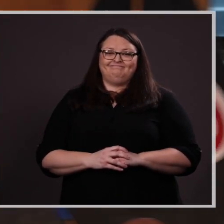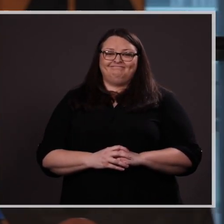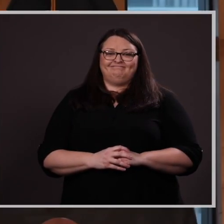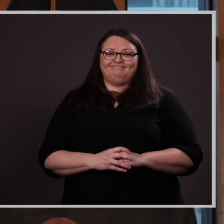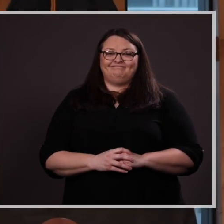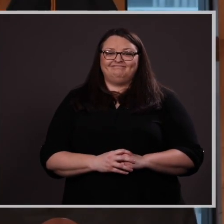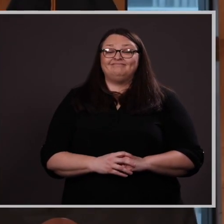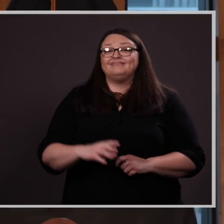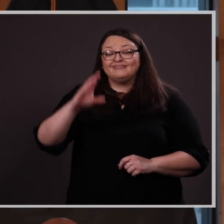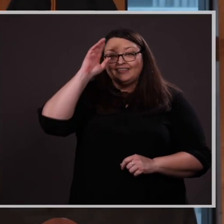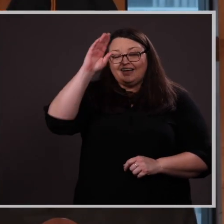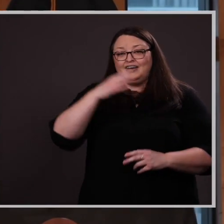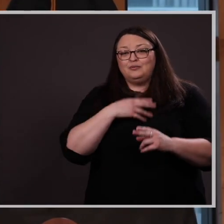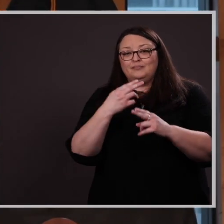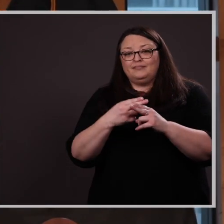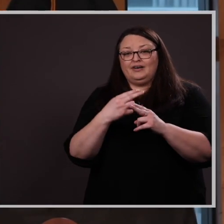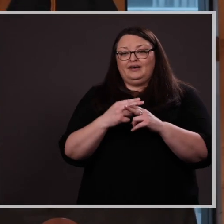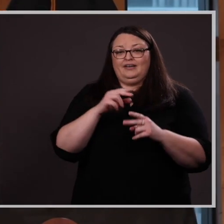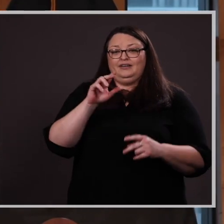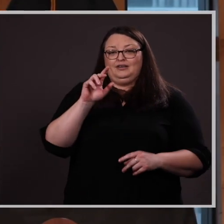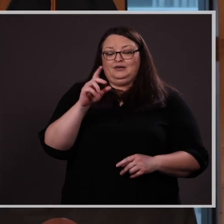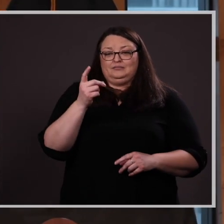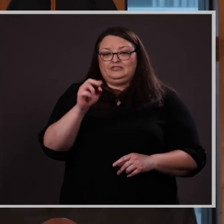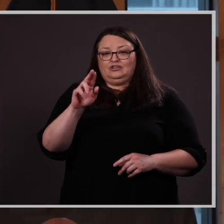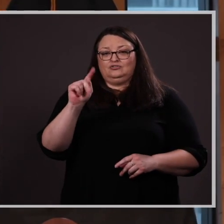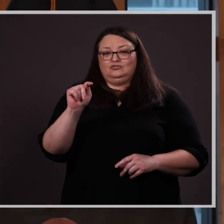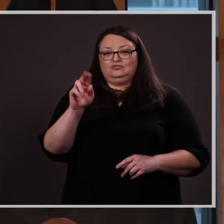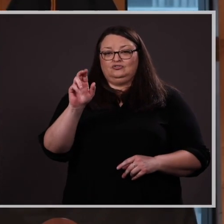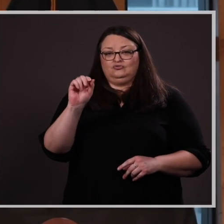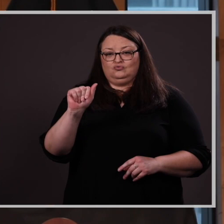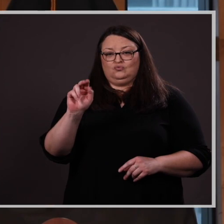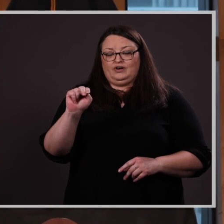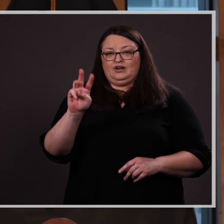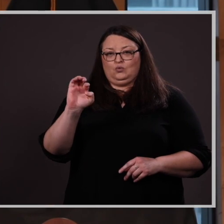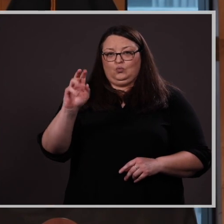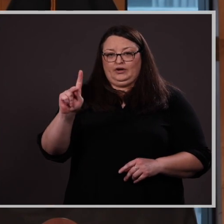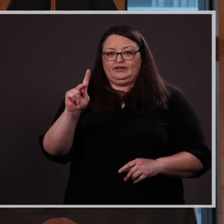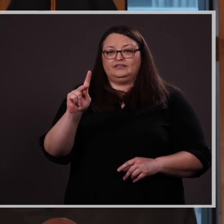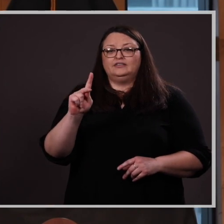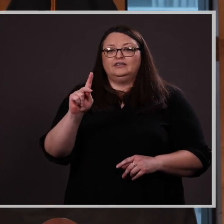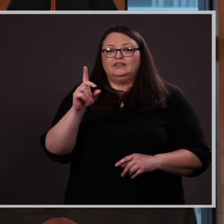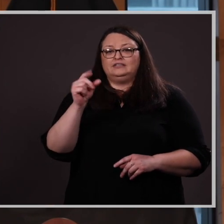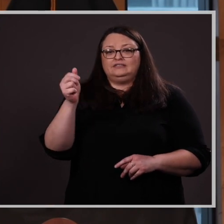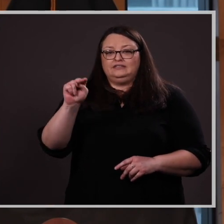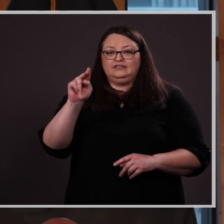Hi, I am Michelle Trawick, Dean of the College of Business Administration. It is my pleasure